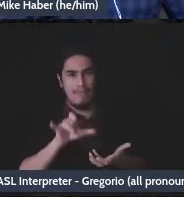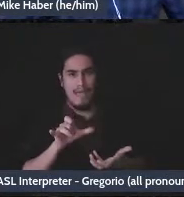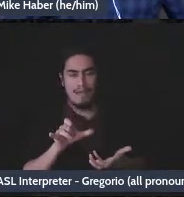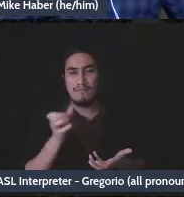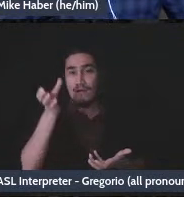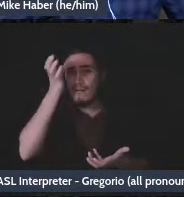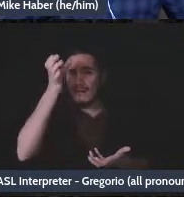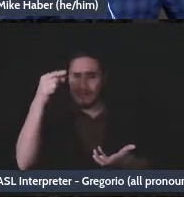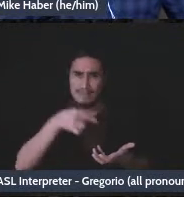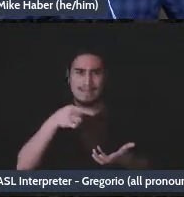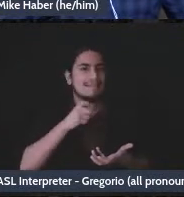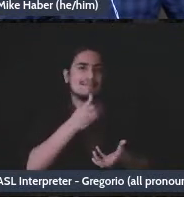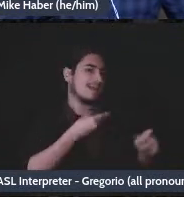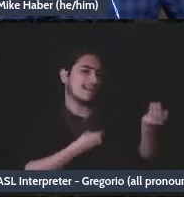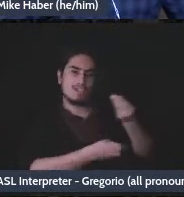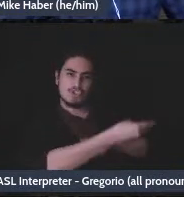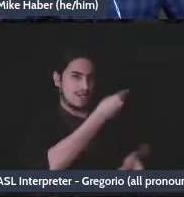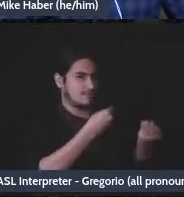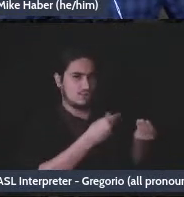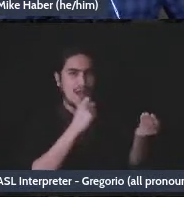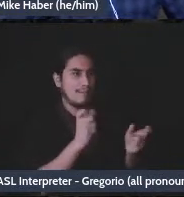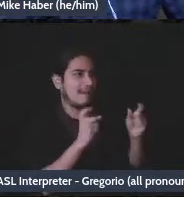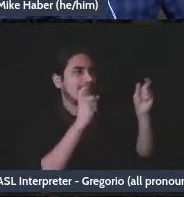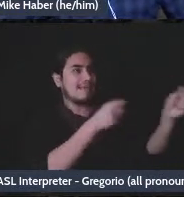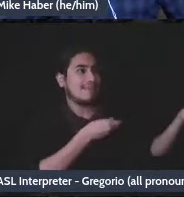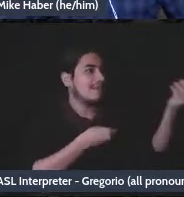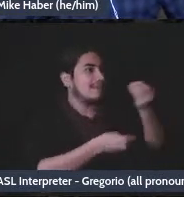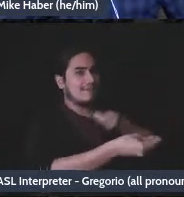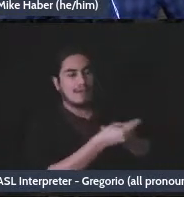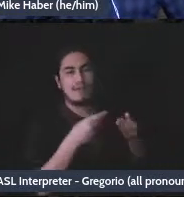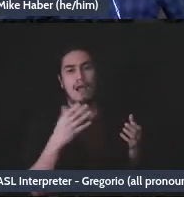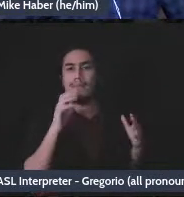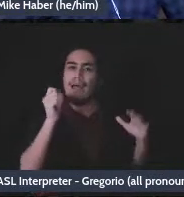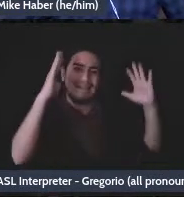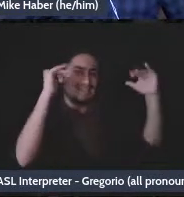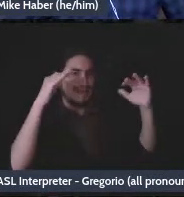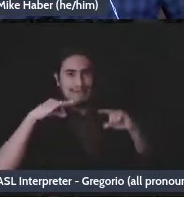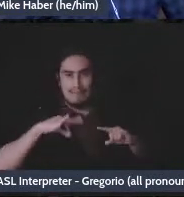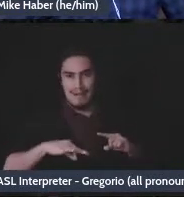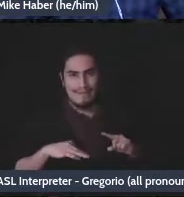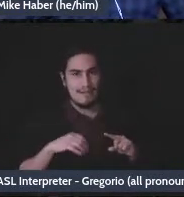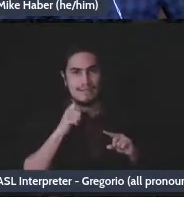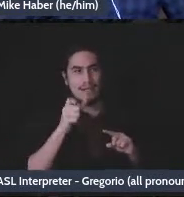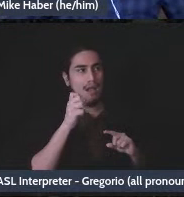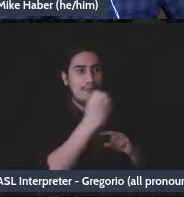an exchange, it's not because there's an expected benefit, it's not in return for some service,